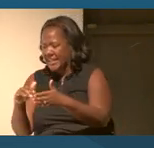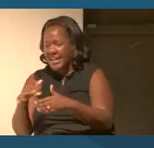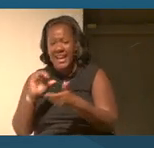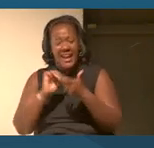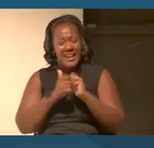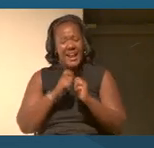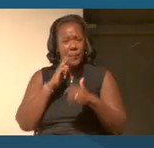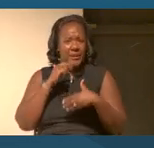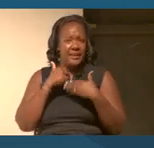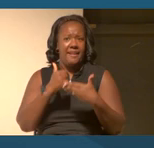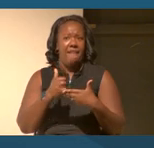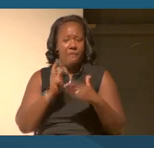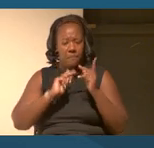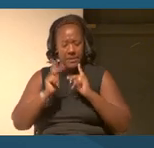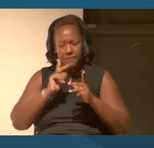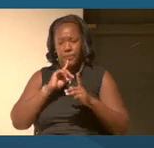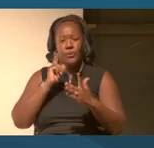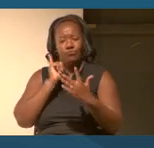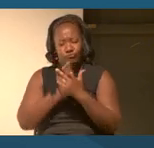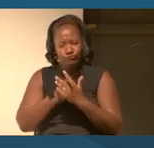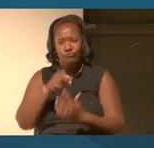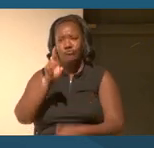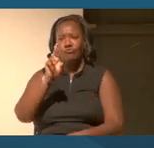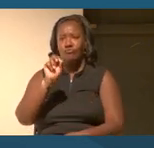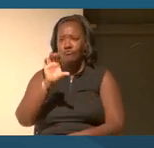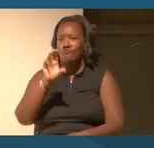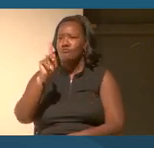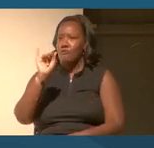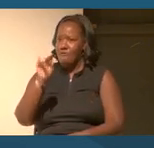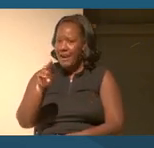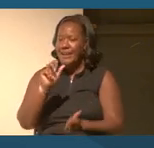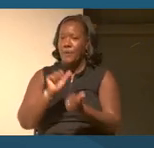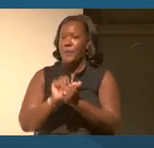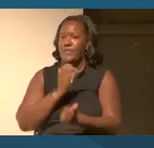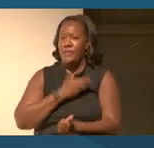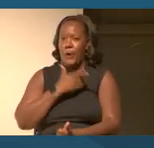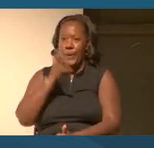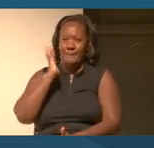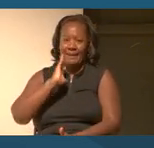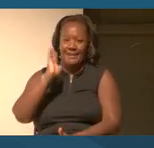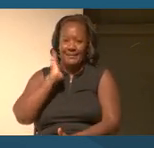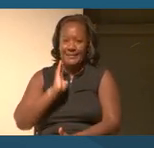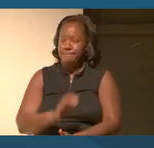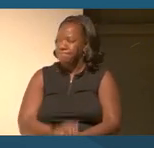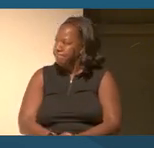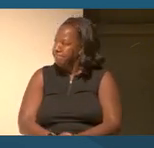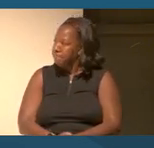I think that as we were deliberating what